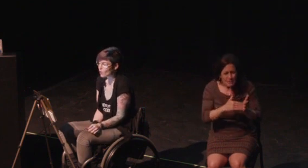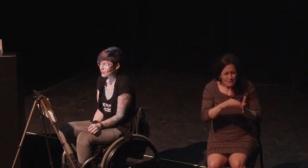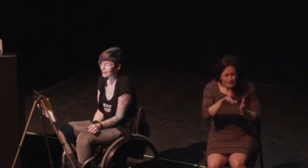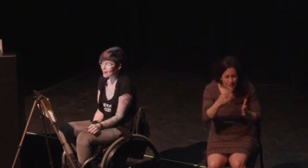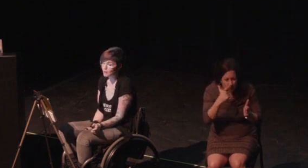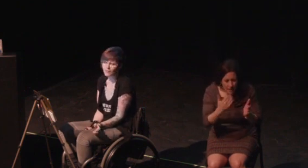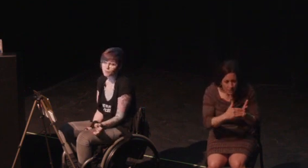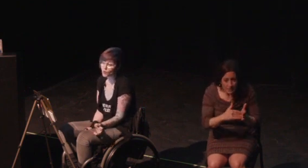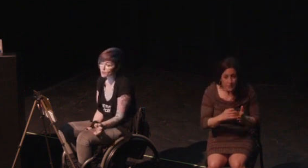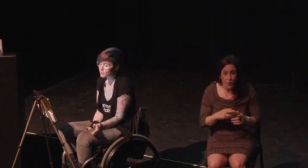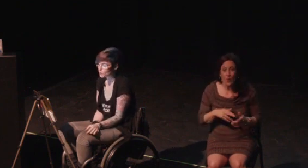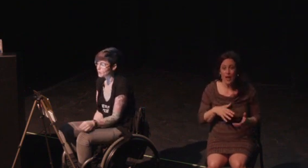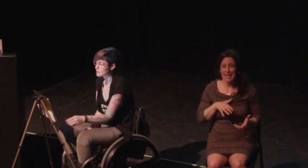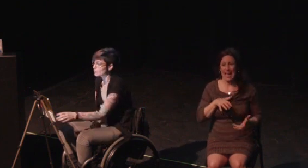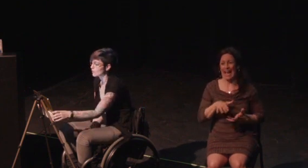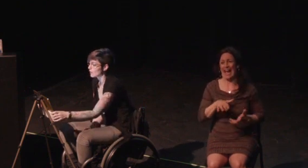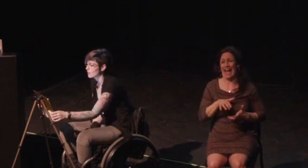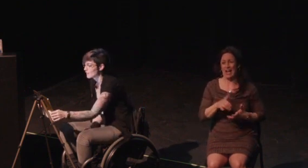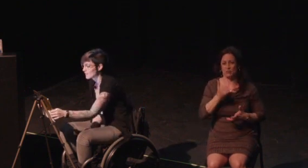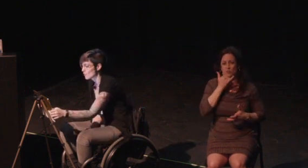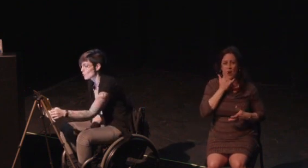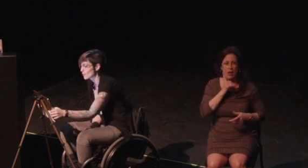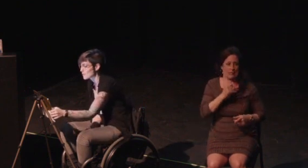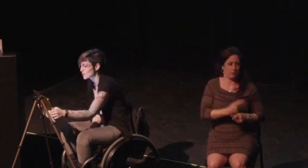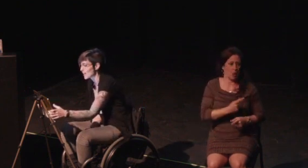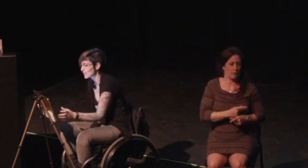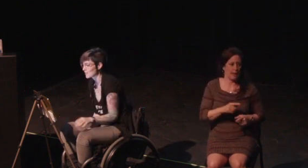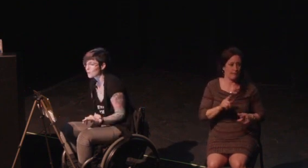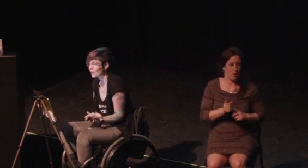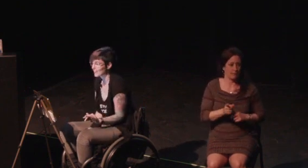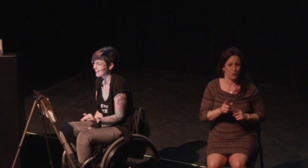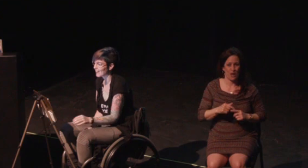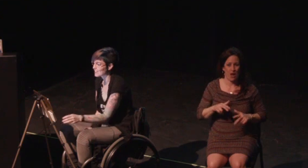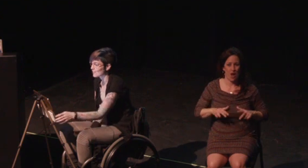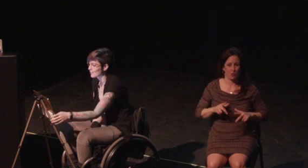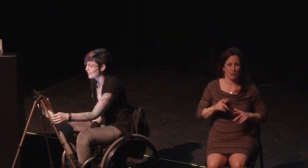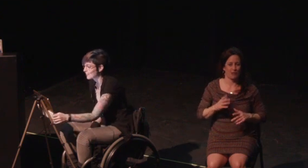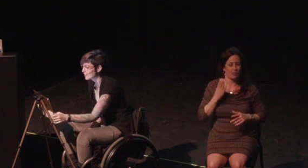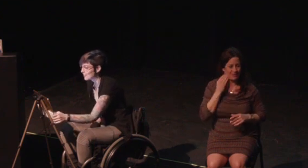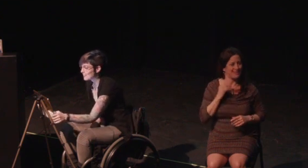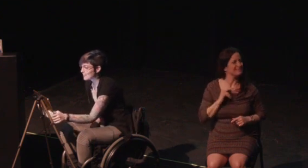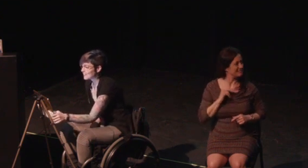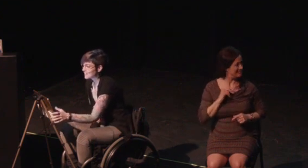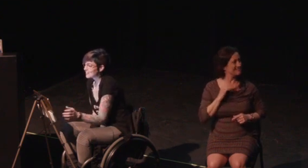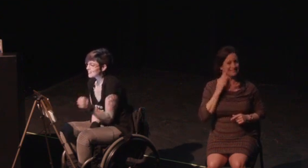Even Warframe that has so many options that we're taking entire 2DA Conf talks to go through them,